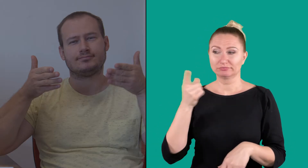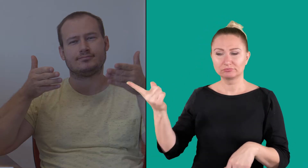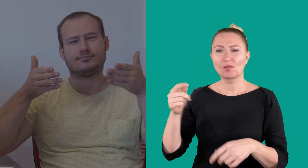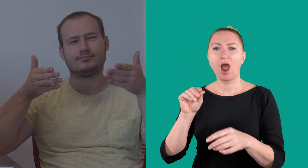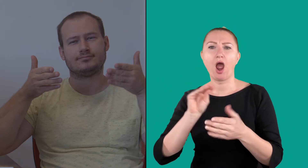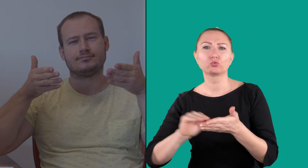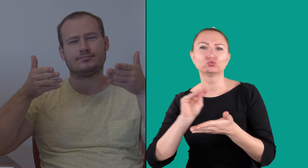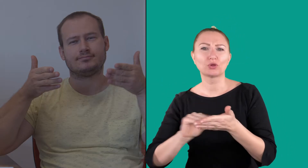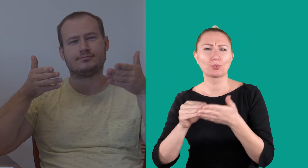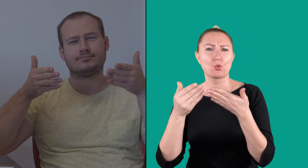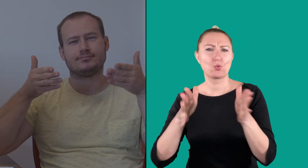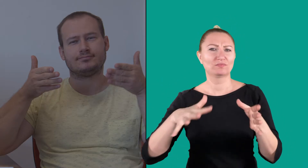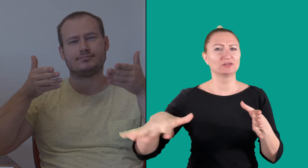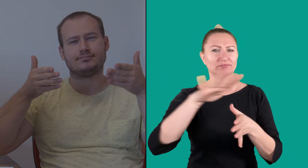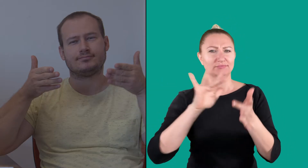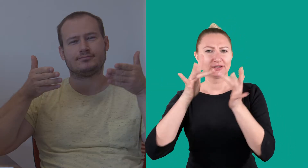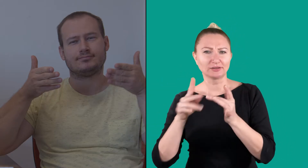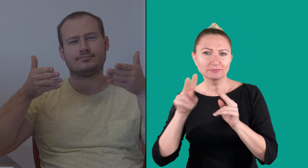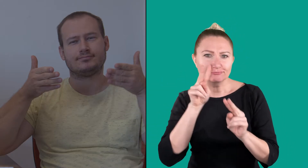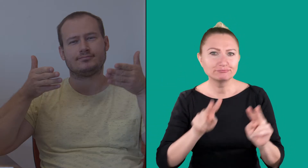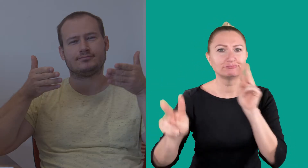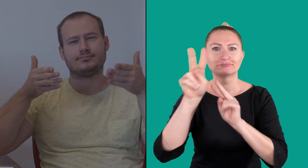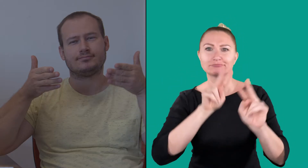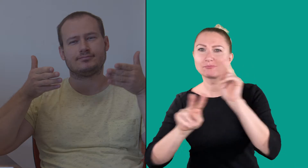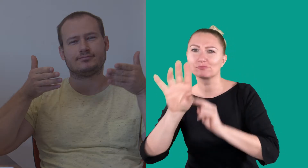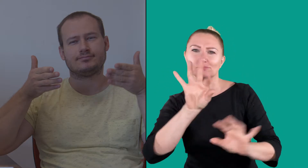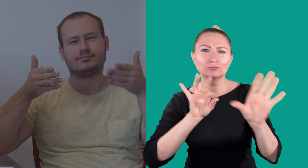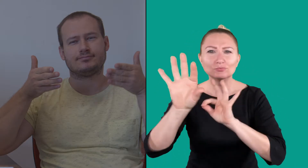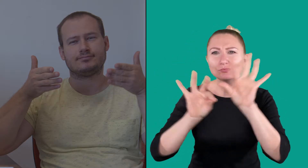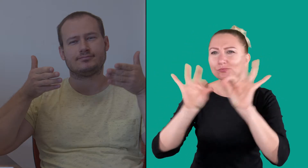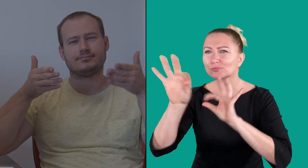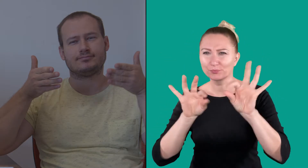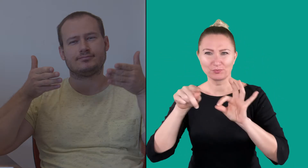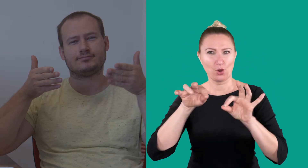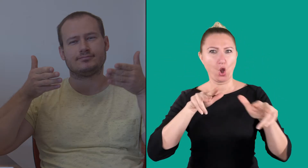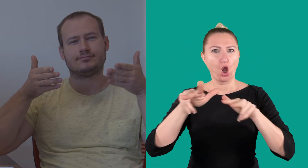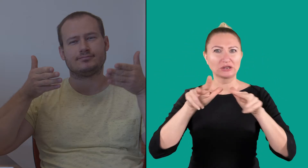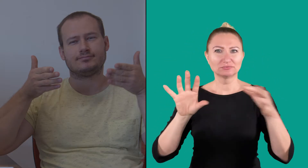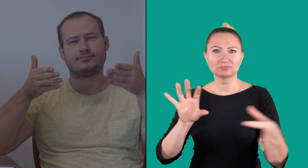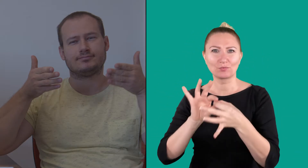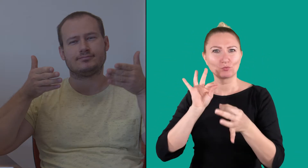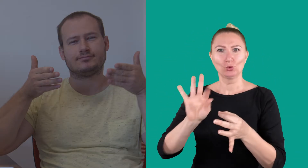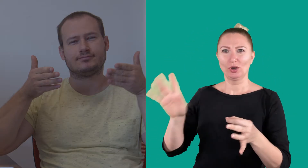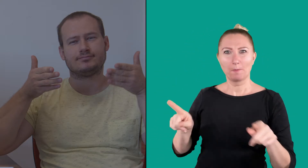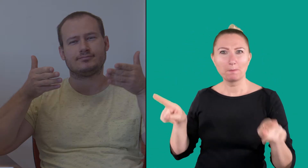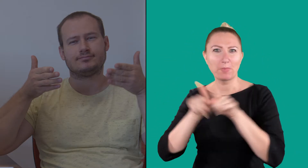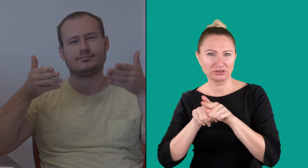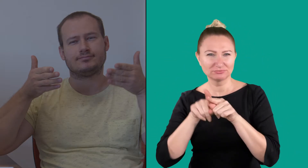First, he's looking for some open call on the Internet. When he finds out that the call has the conditions that him organization can meet,